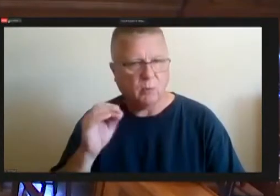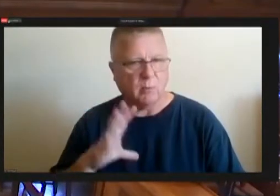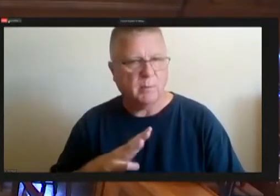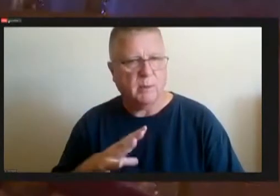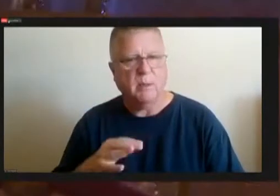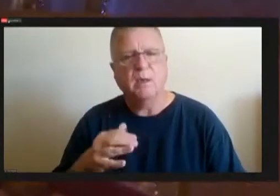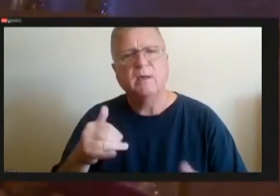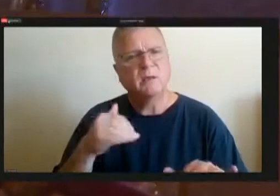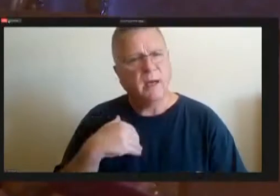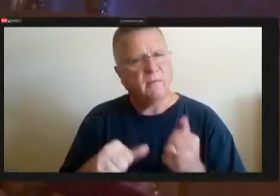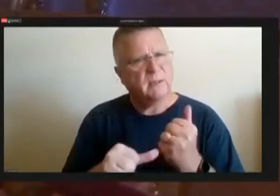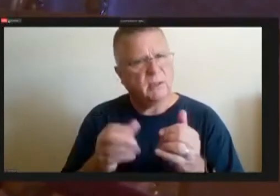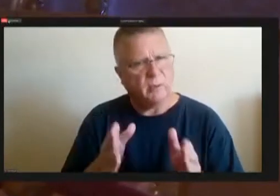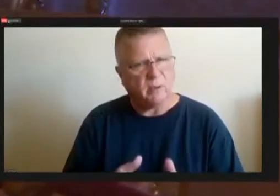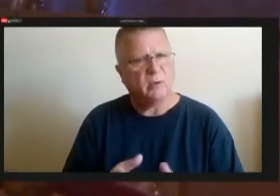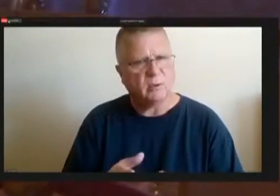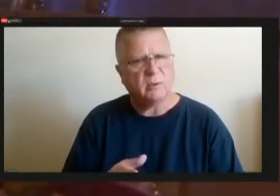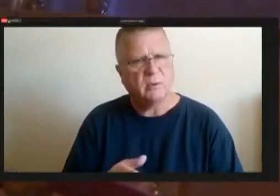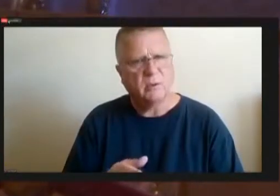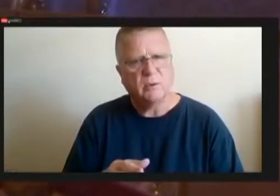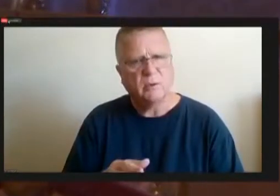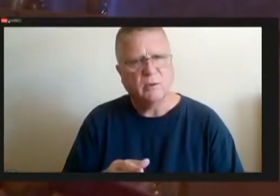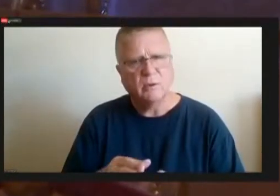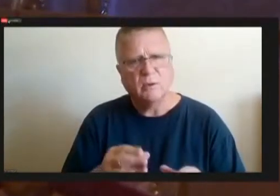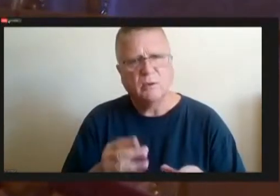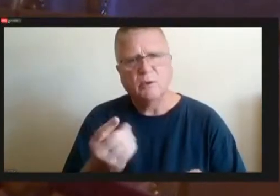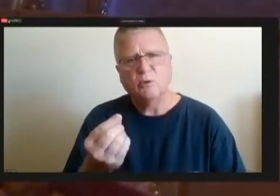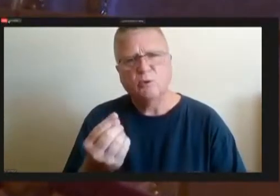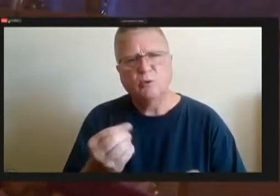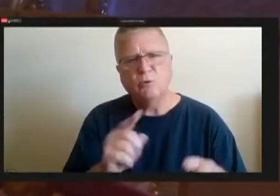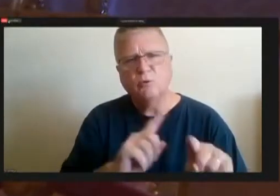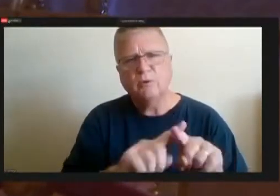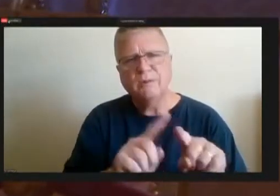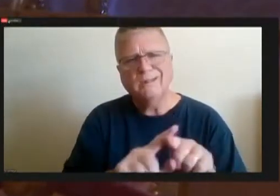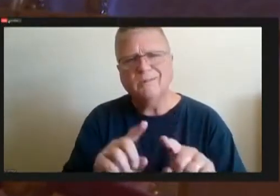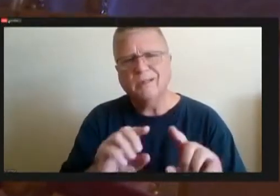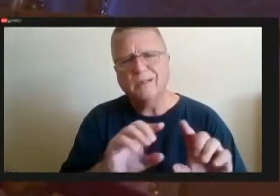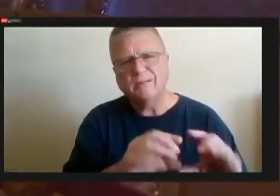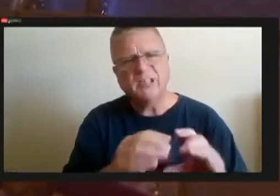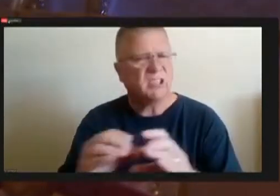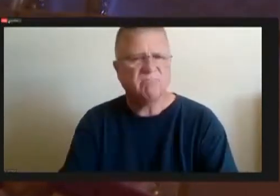Other covering the different divisions, as well too so it's not like you're eliminating.